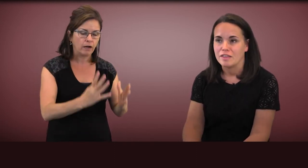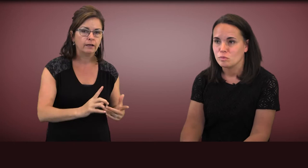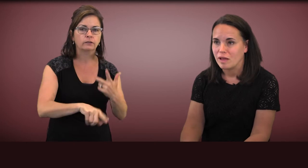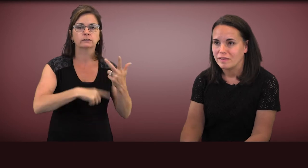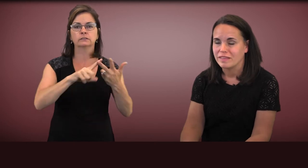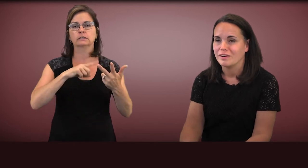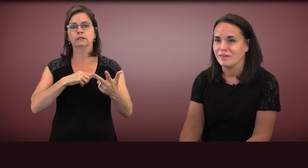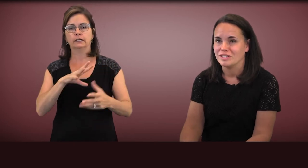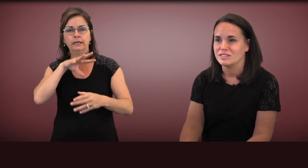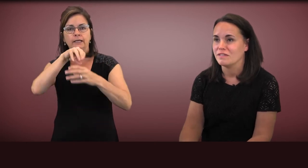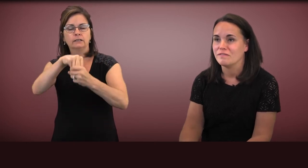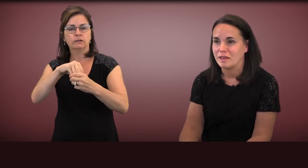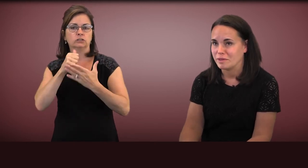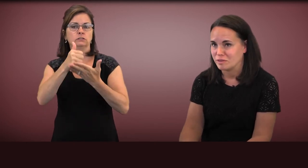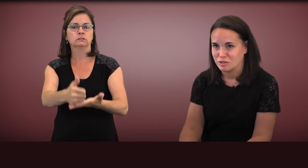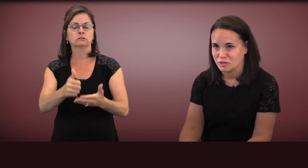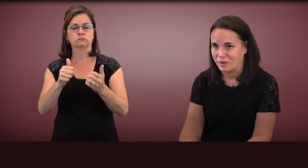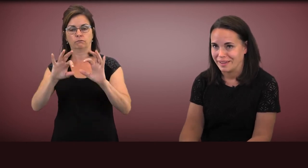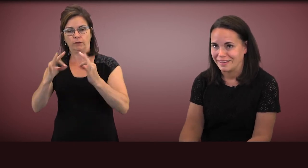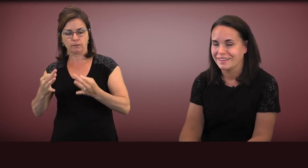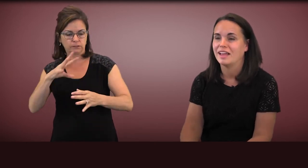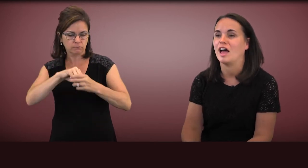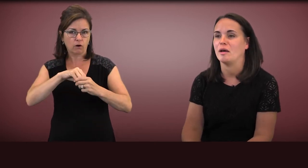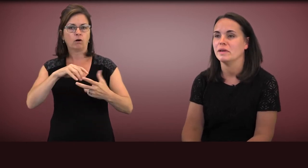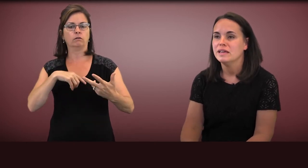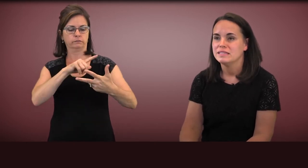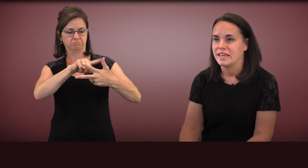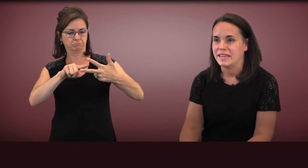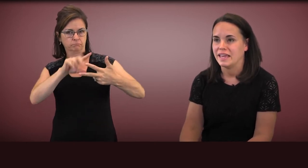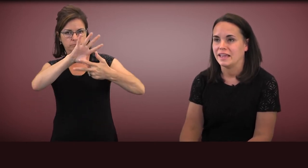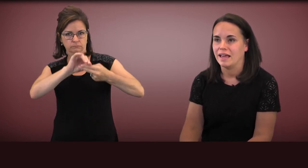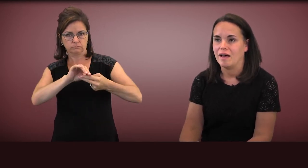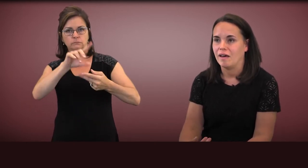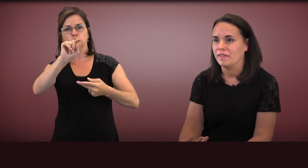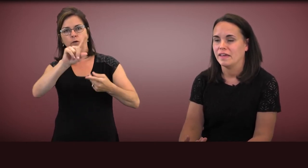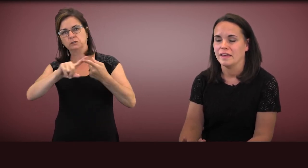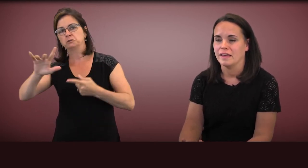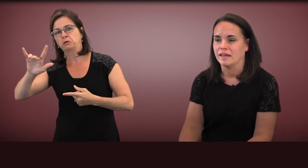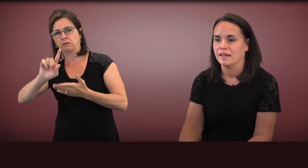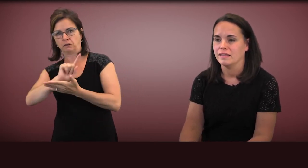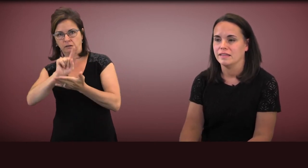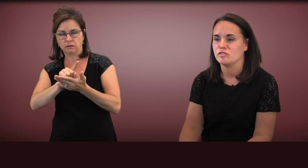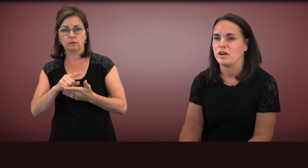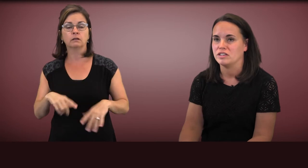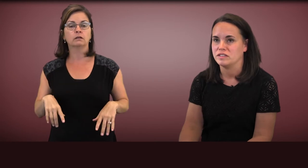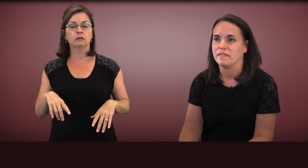as well as the interventions that families are doing taking all the strategies